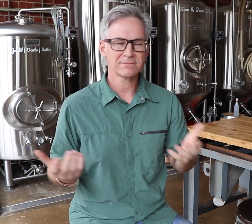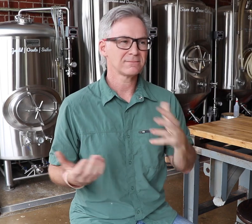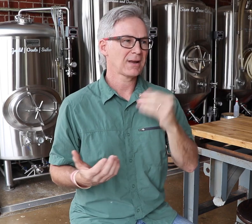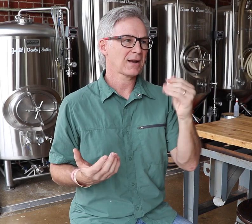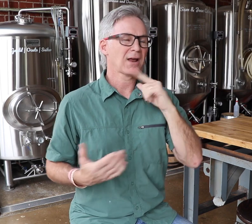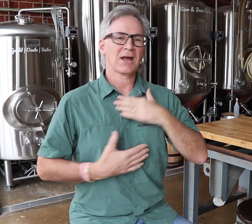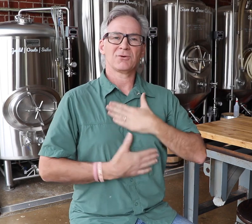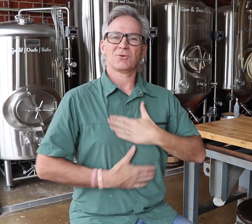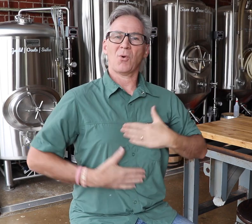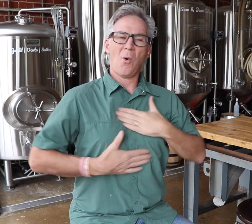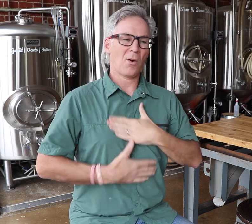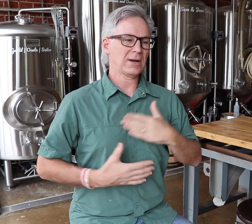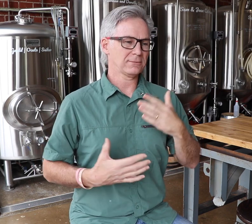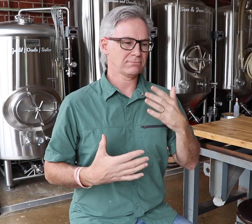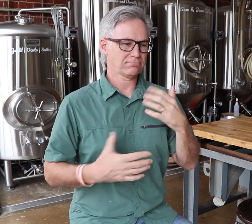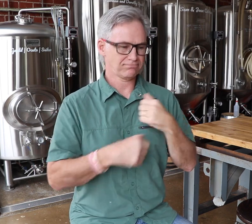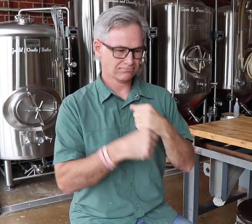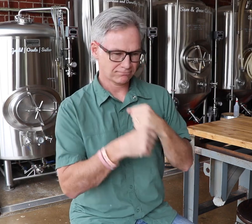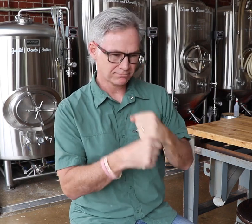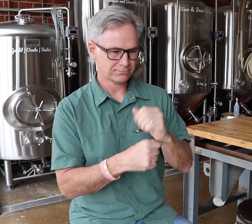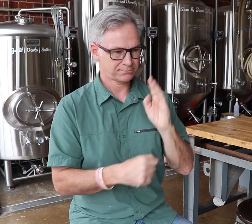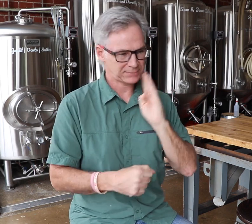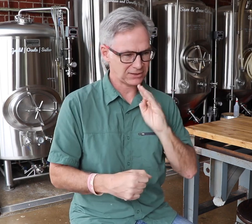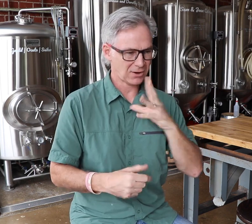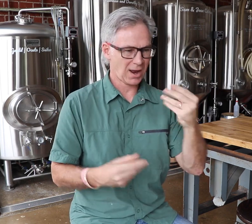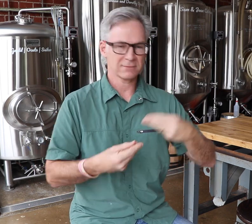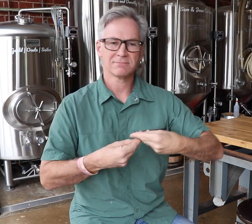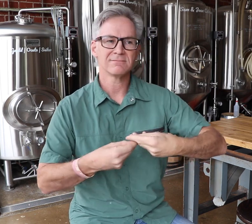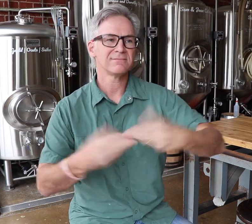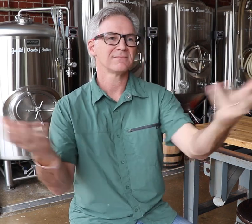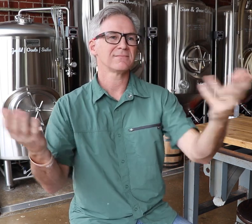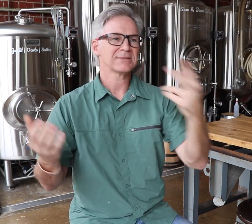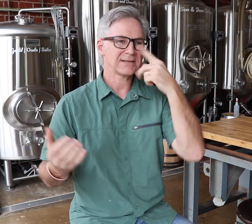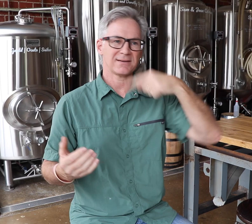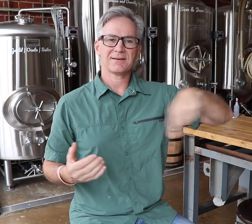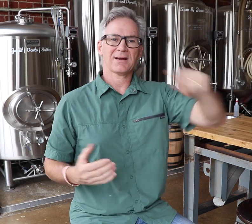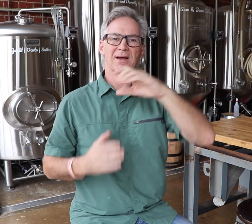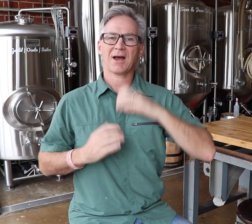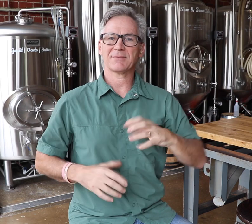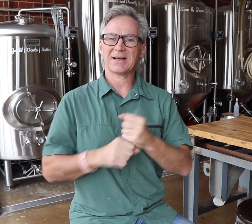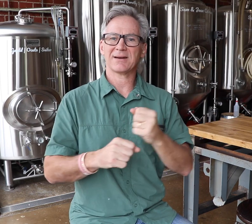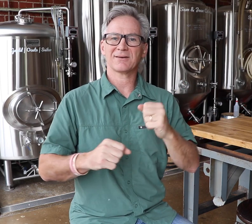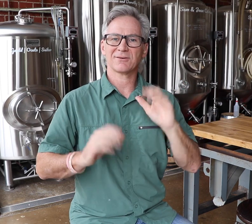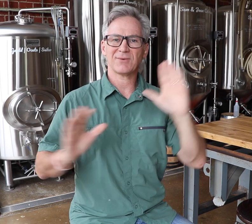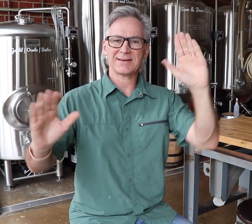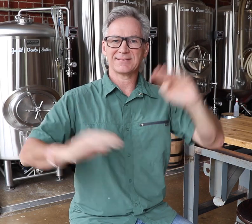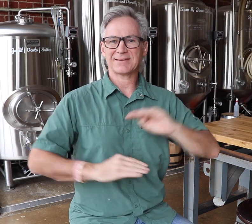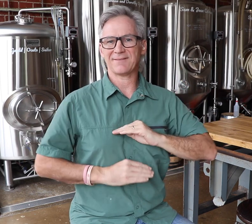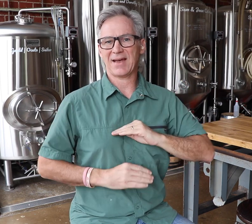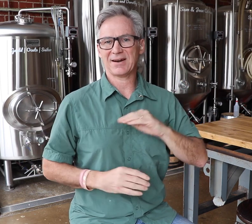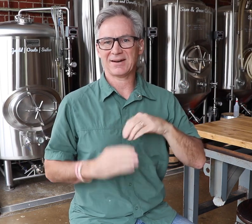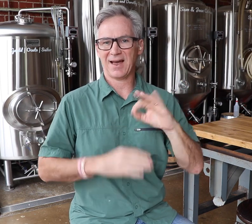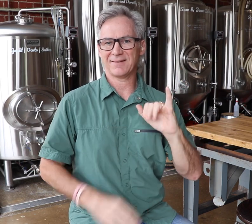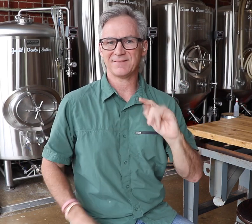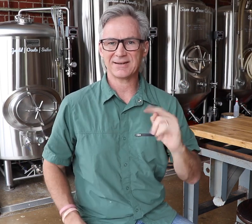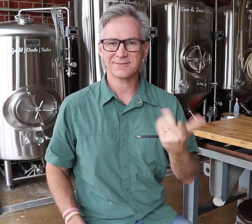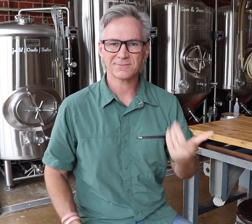I enjoy brewing a beer. Especially seeing our customers get great satisfaction out of it.